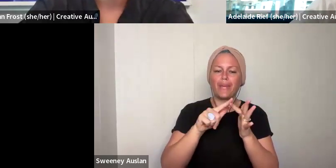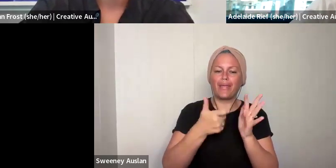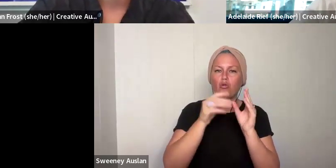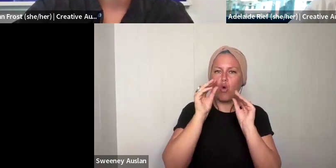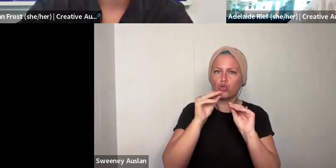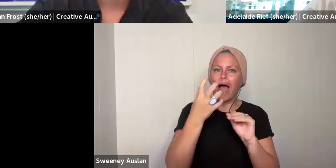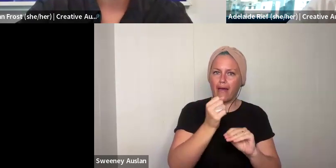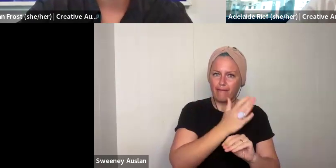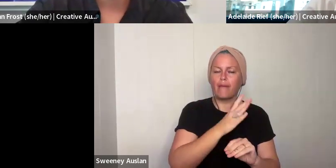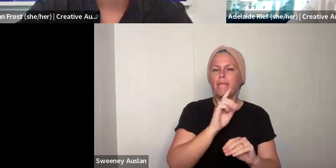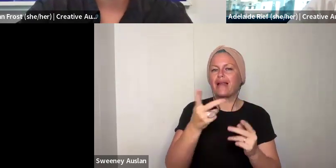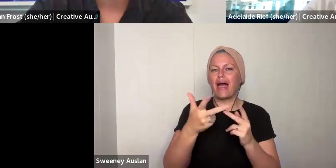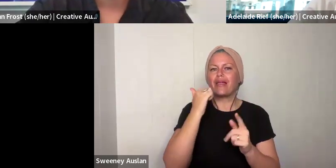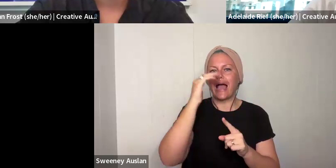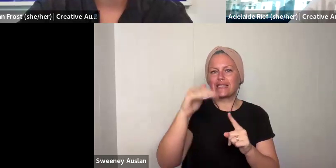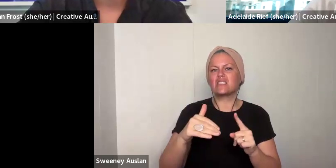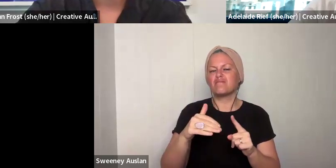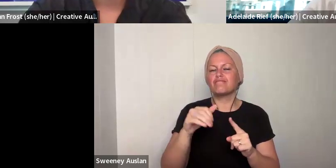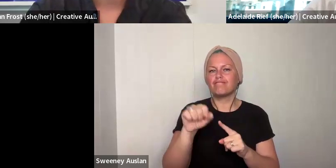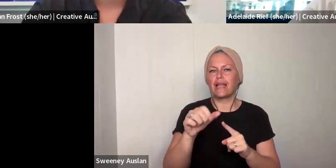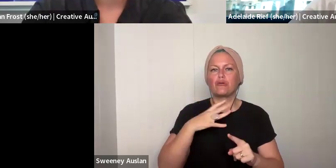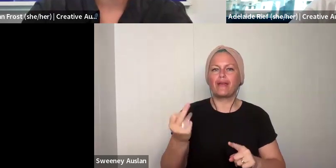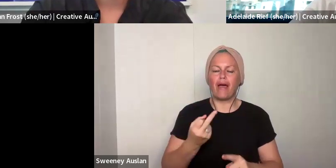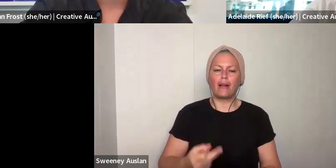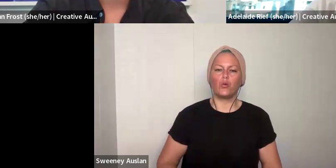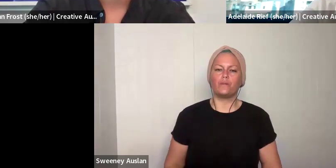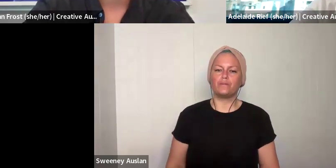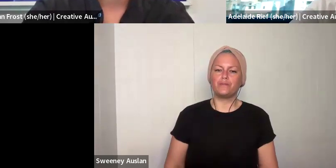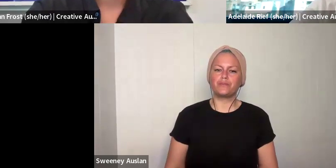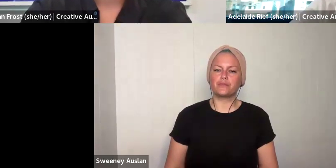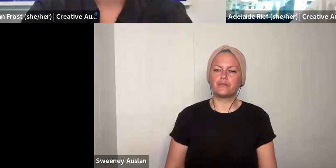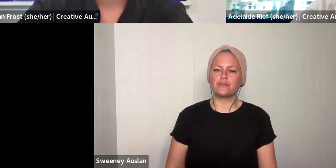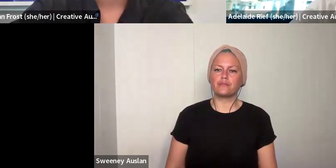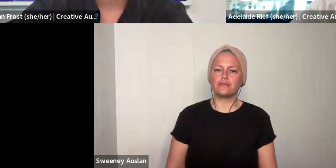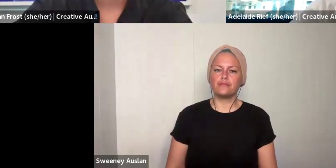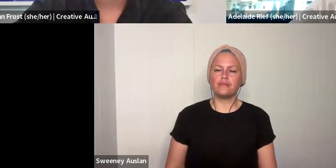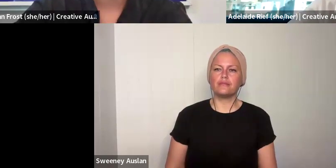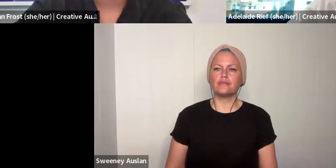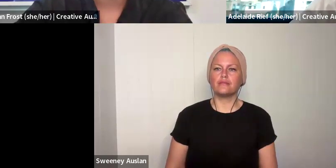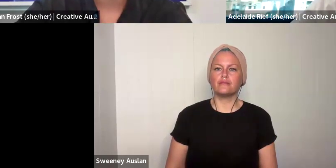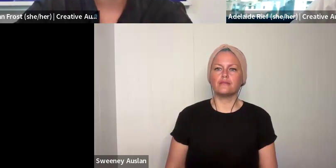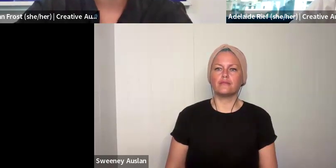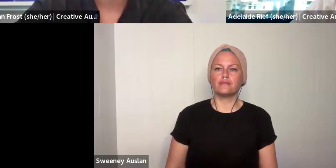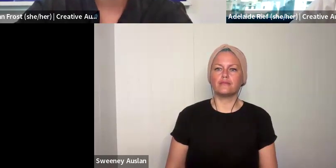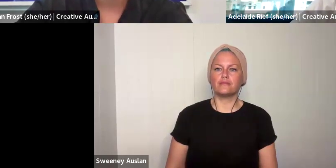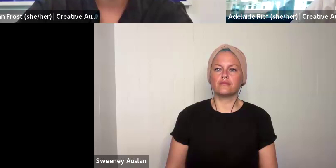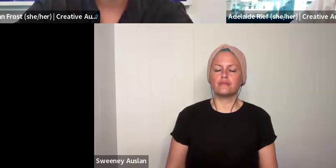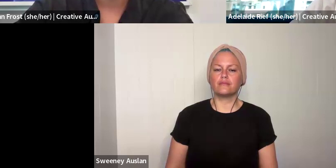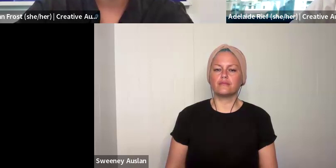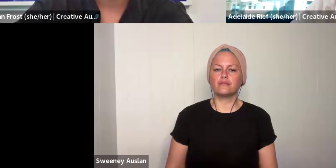them? Yes, you do. There is flexibility for the peer to peer coaching sessions to identify the best times. OK.